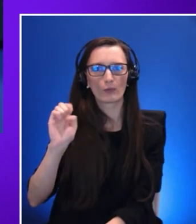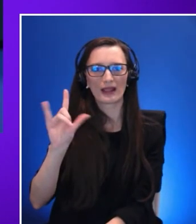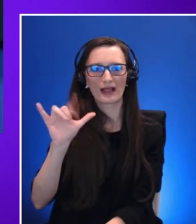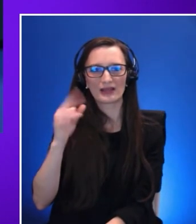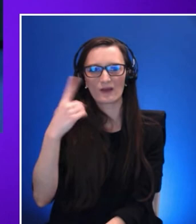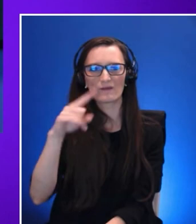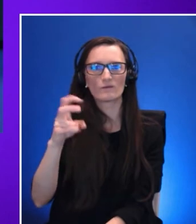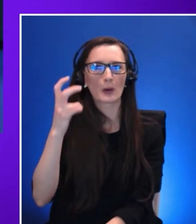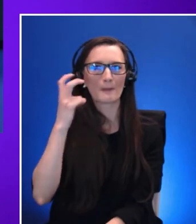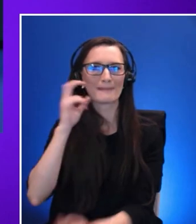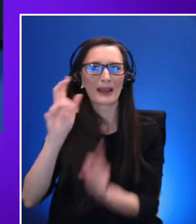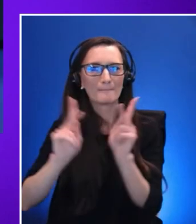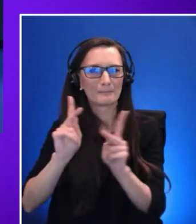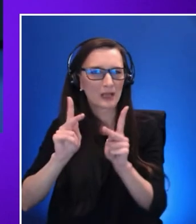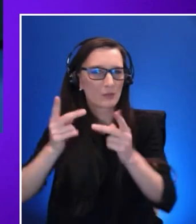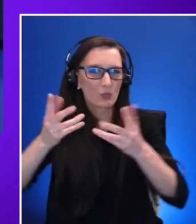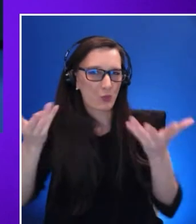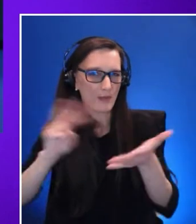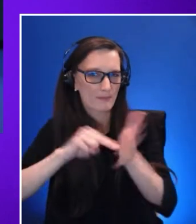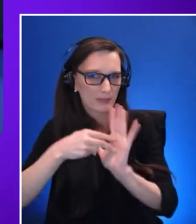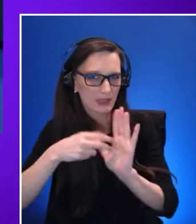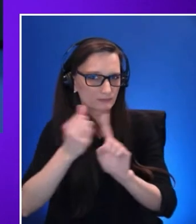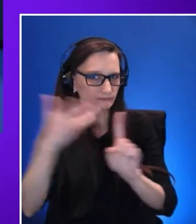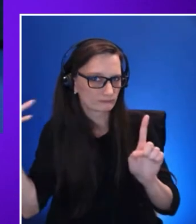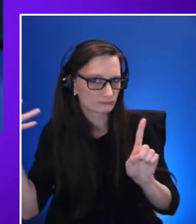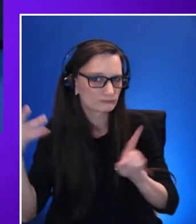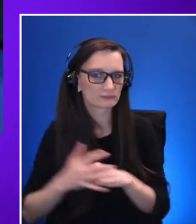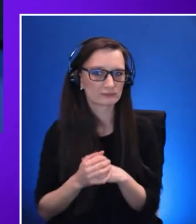This was the first challenge that Sergio had when he joined